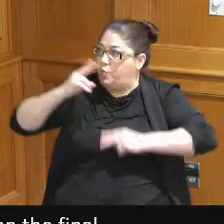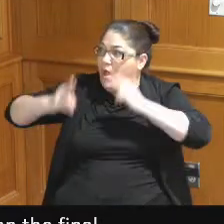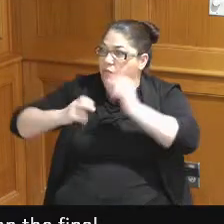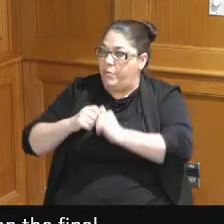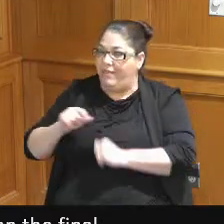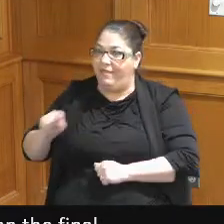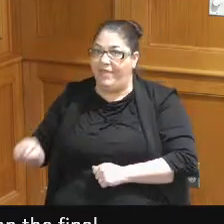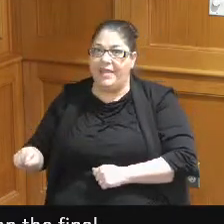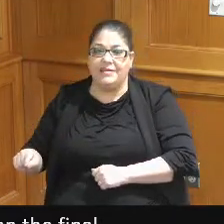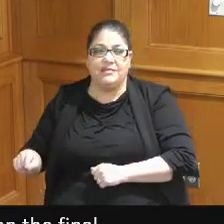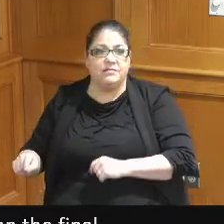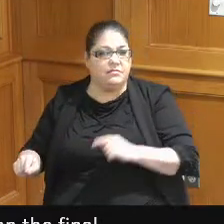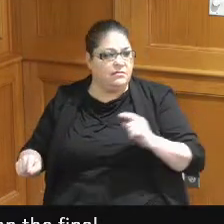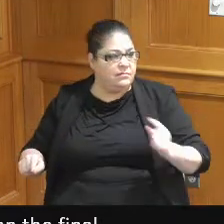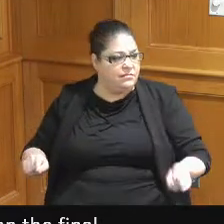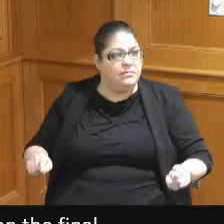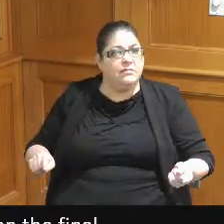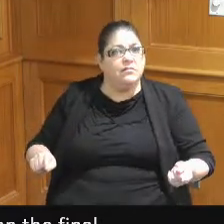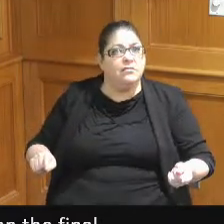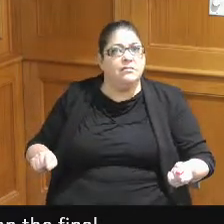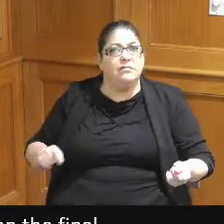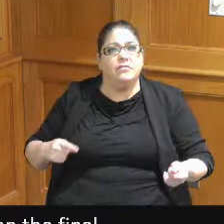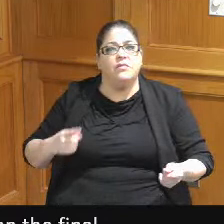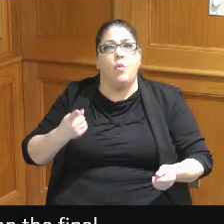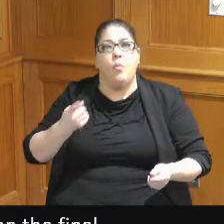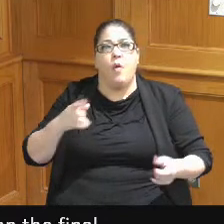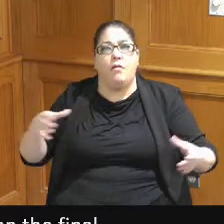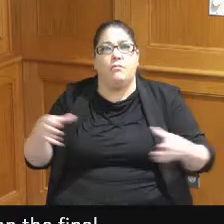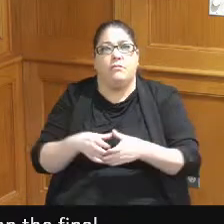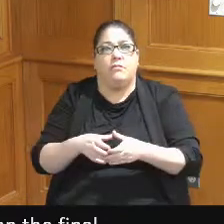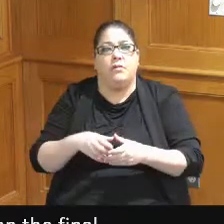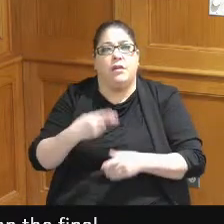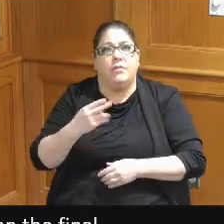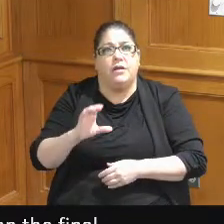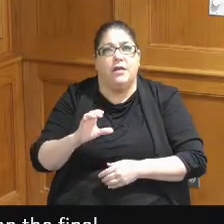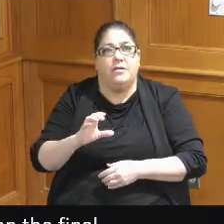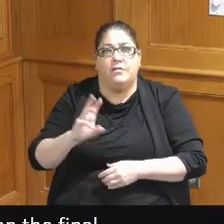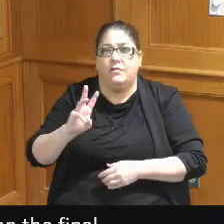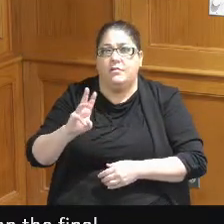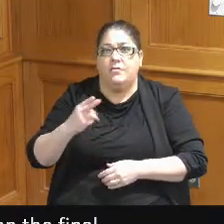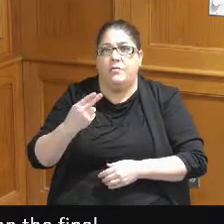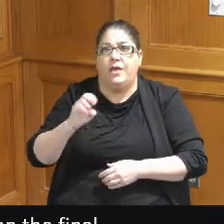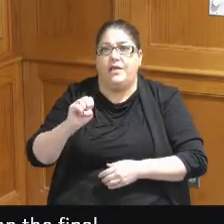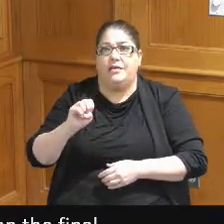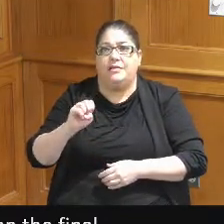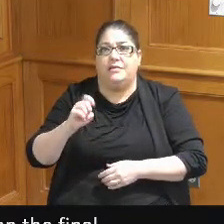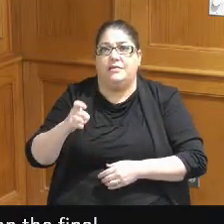item going back to the one Hamilton County and then lastly the Whex Garage which I remember